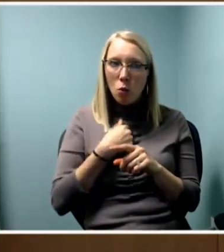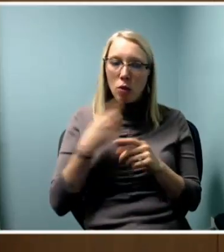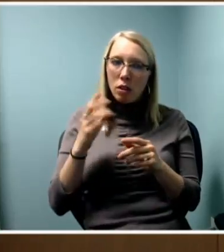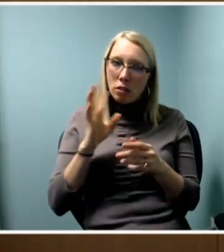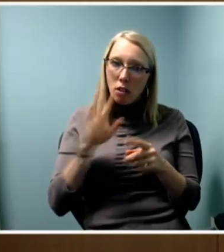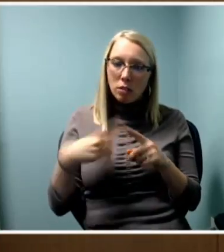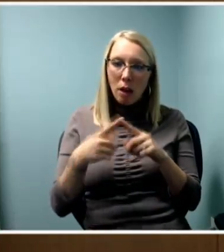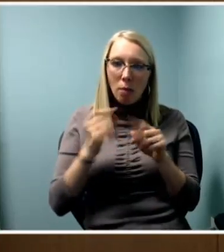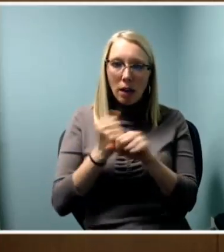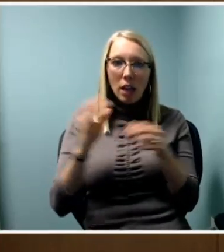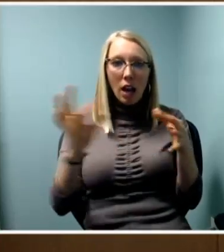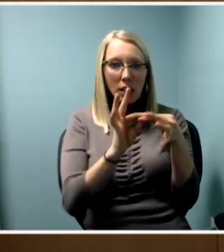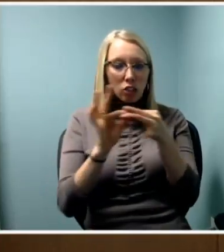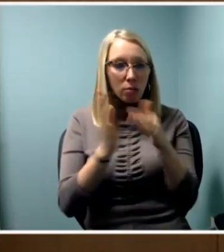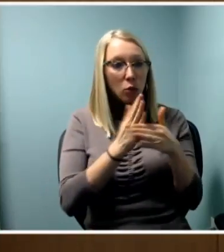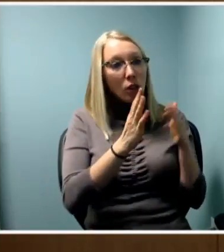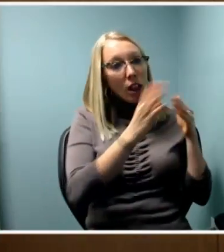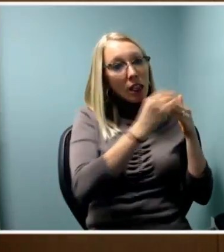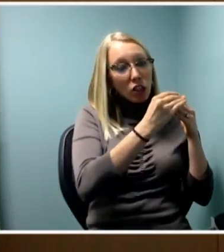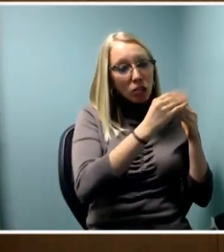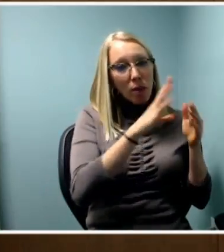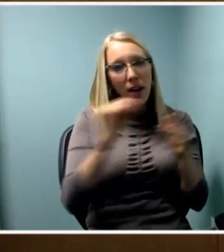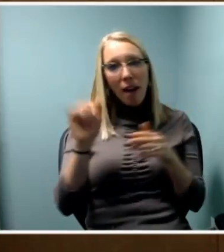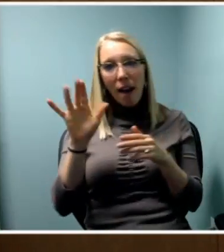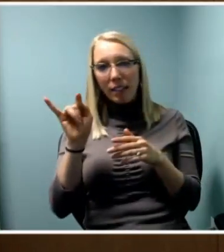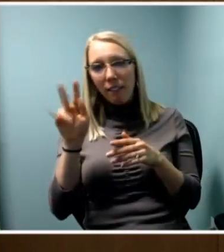and the activism about the power of story telling